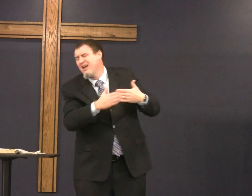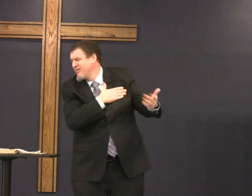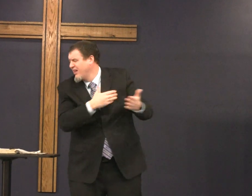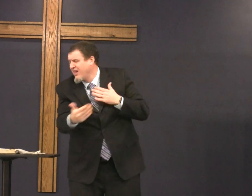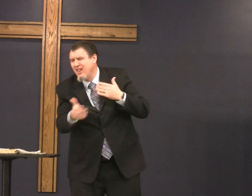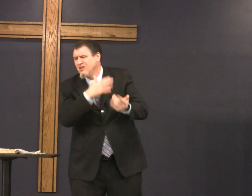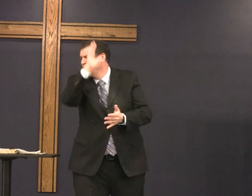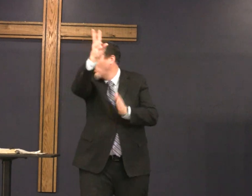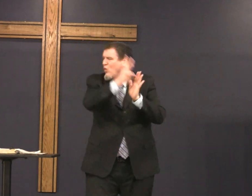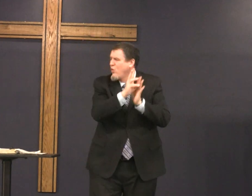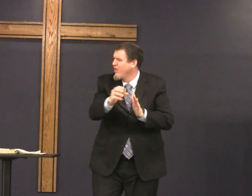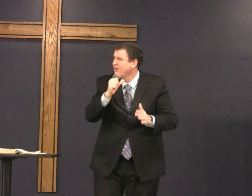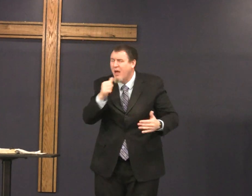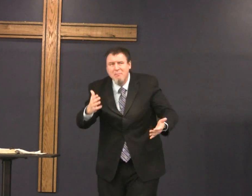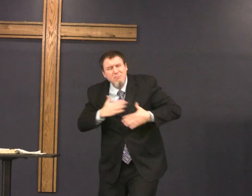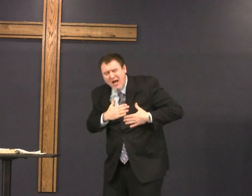Lord if it be will your will